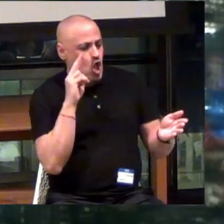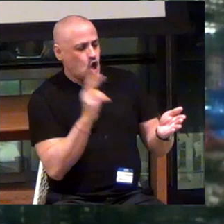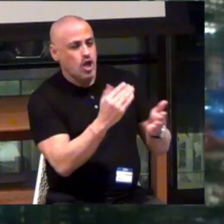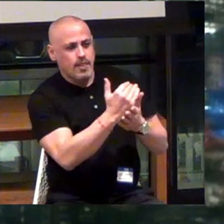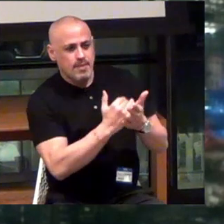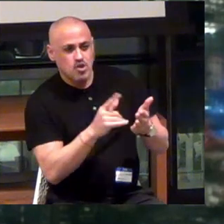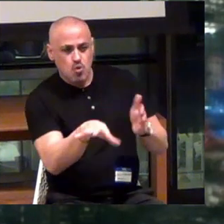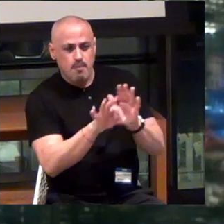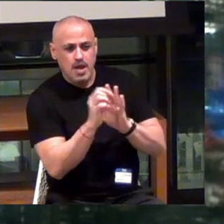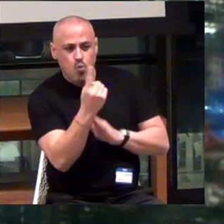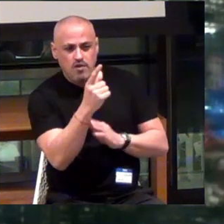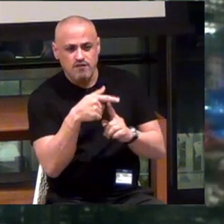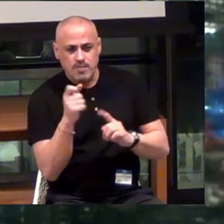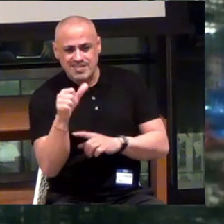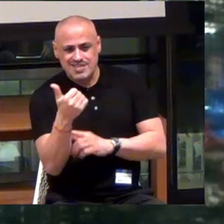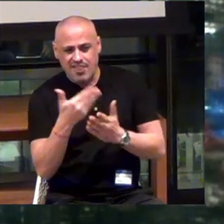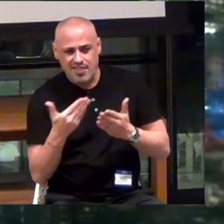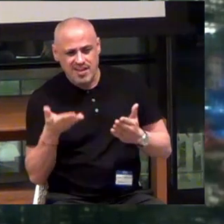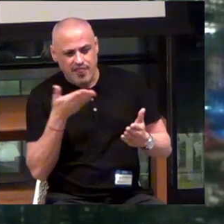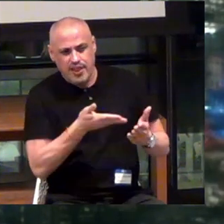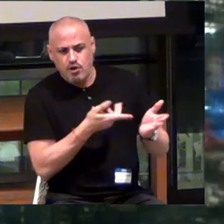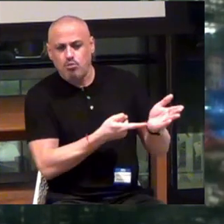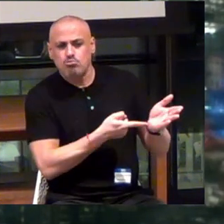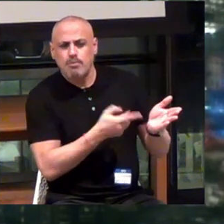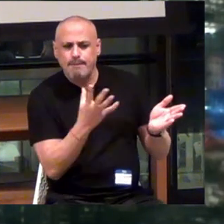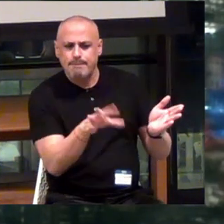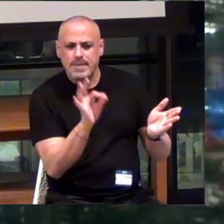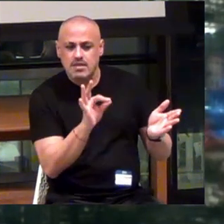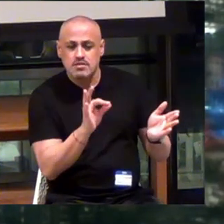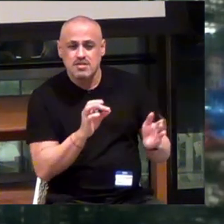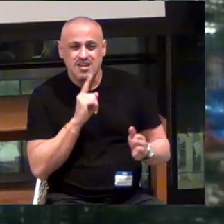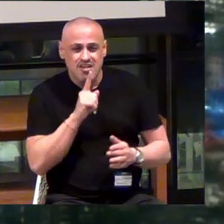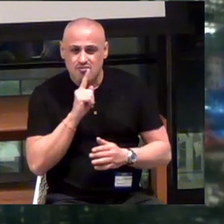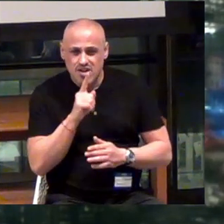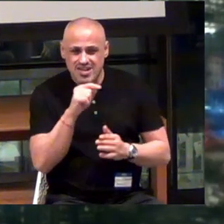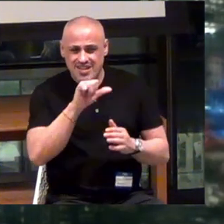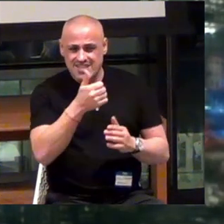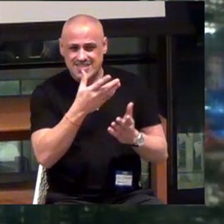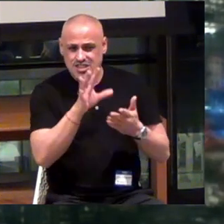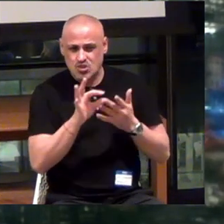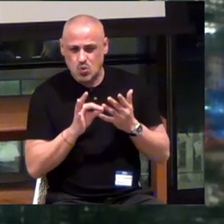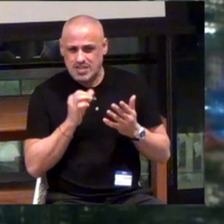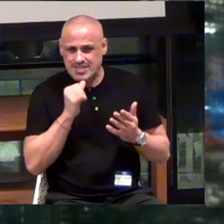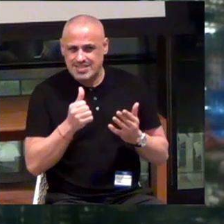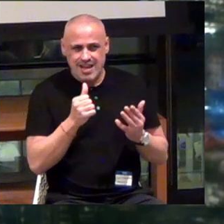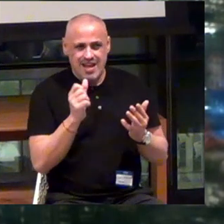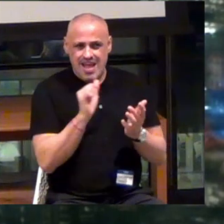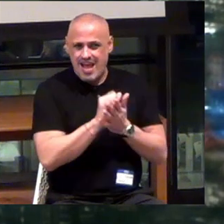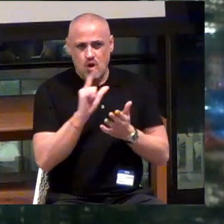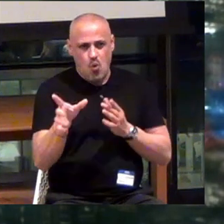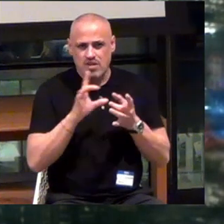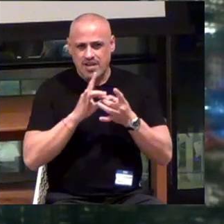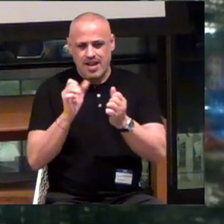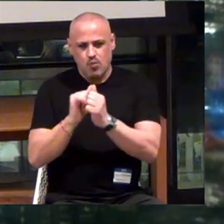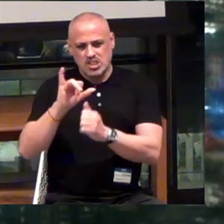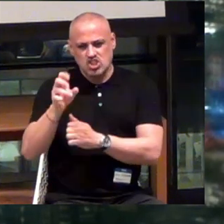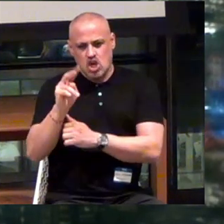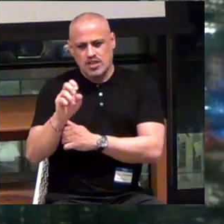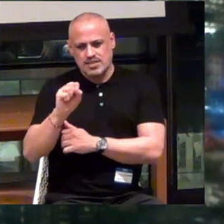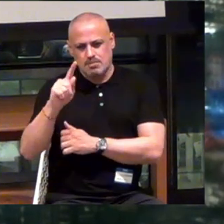And you pick one of the ten things that are on that menu. The reality is that those ten choices may not be at all relevant to John Smith.